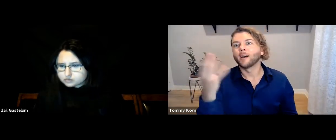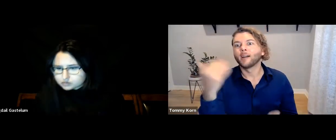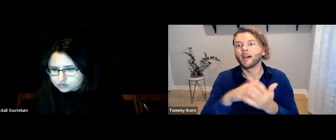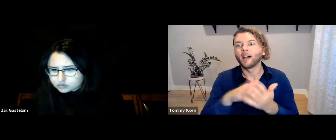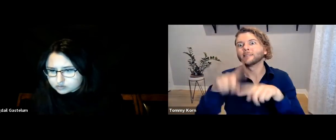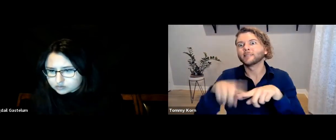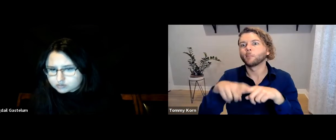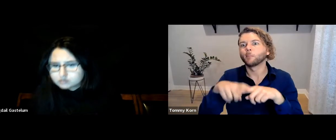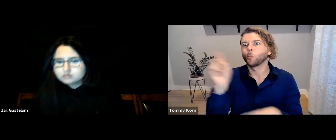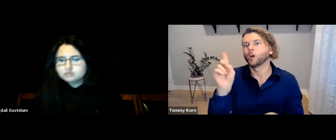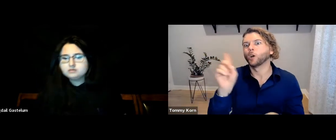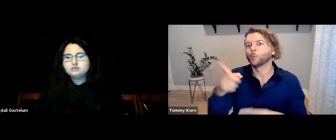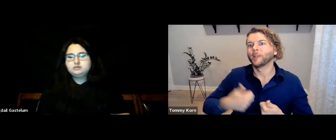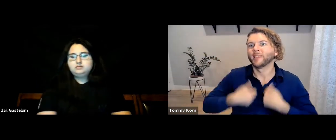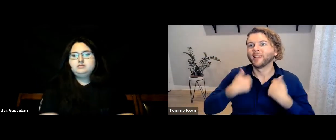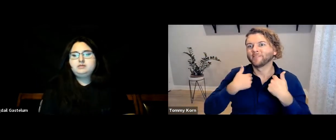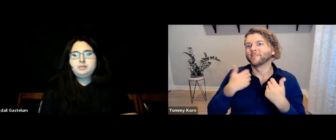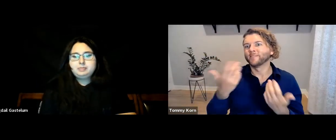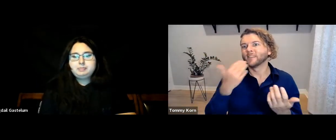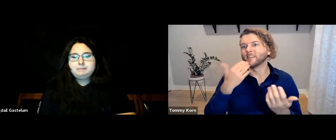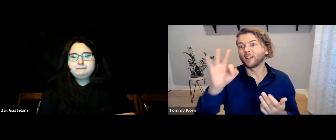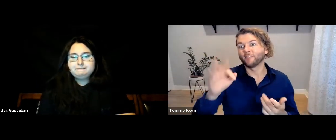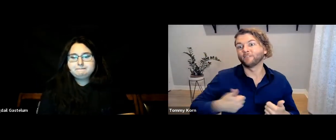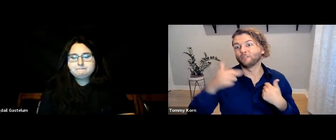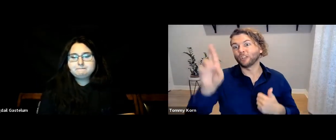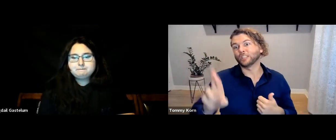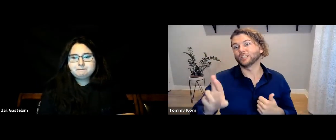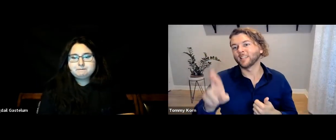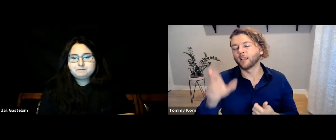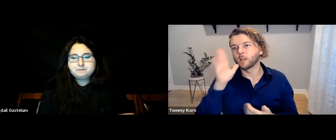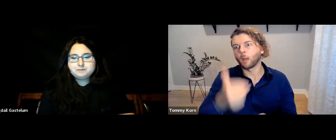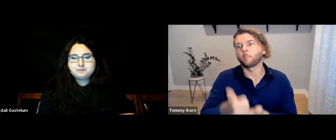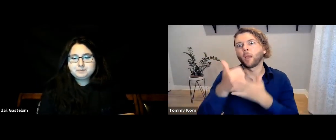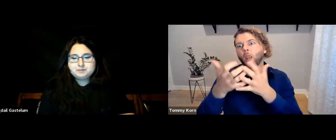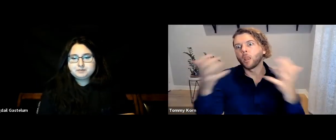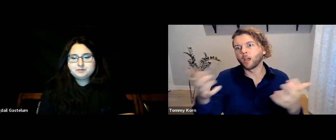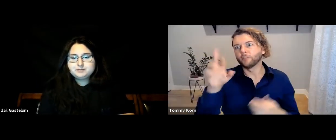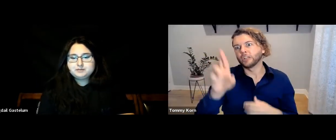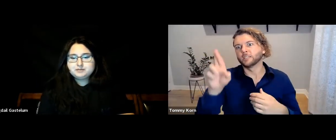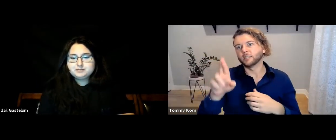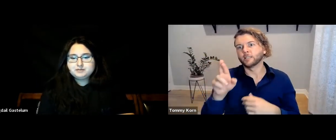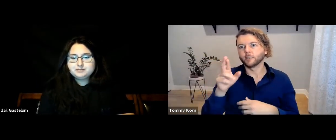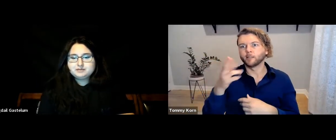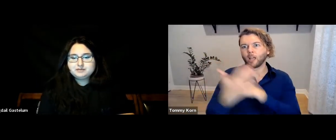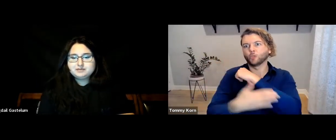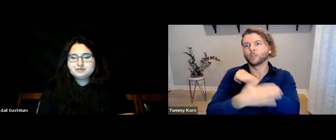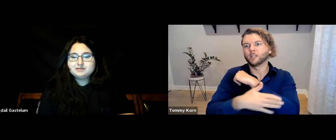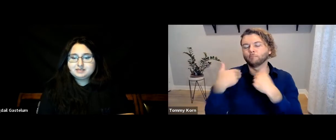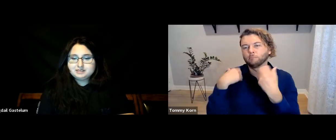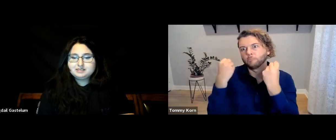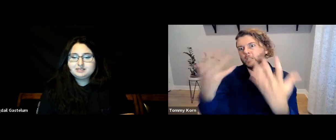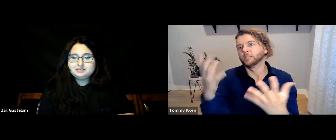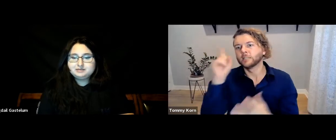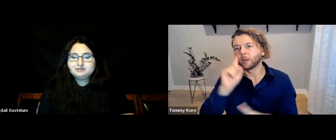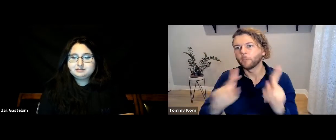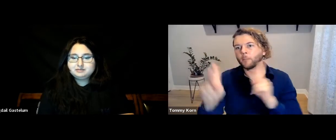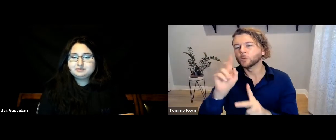[Bigdail] Next question-- [Tommy] And again, it depends where you live. If you live in Riverside, that’s beneficial. Riverside County has a large Deaf community.